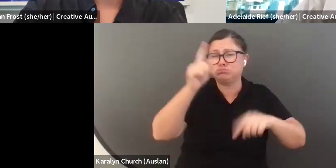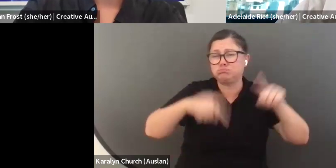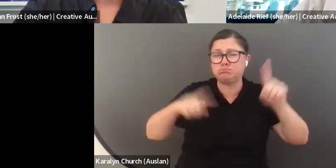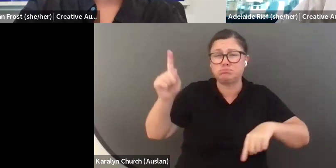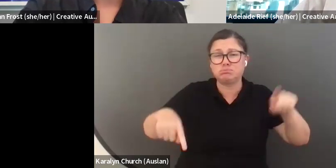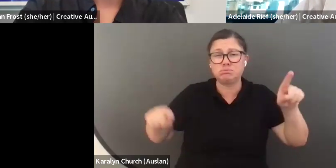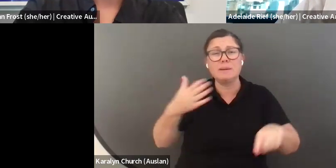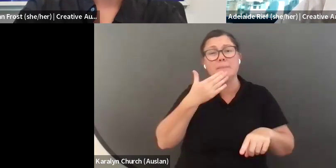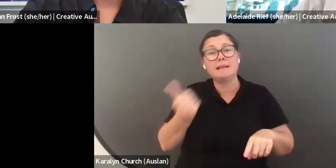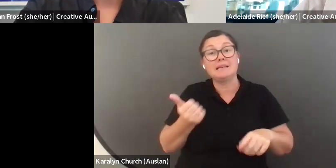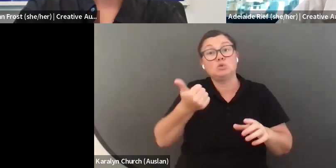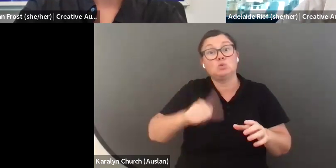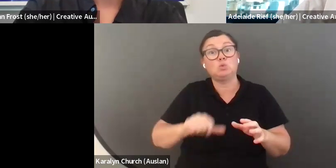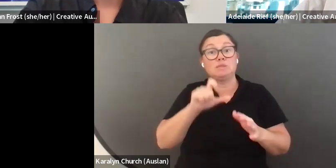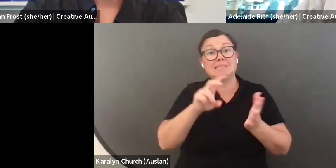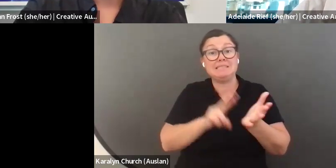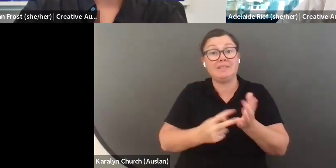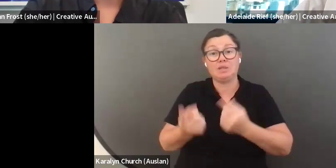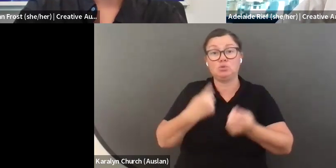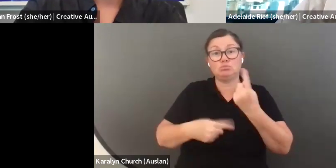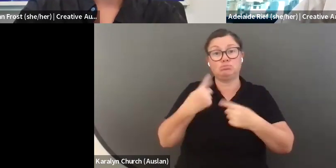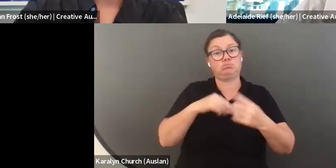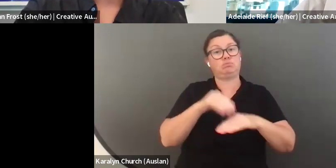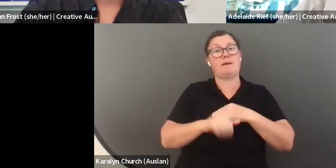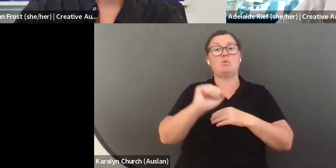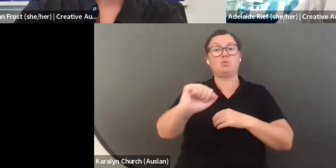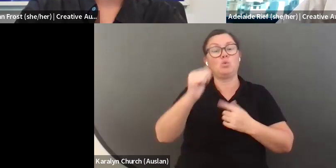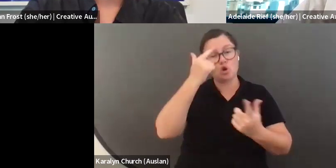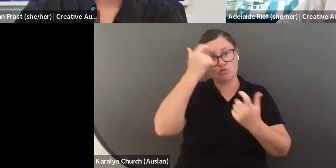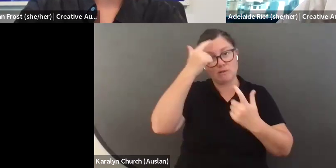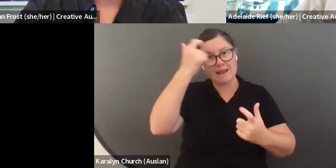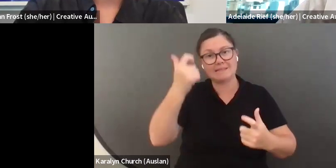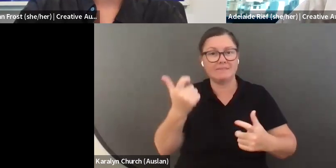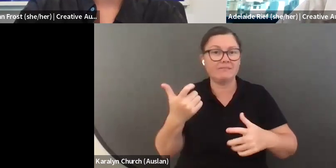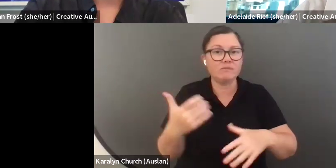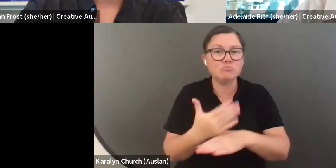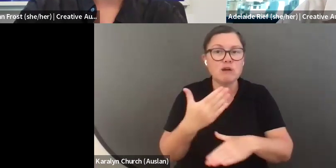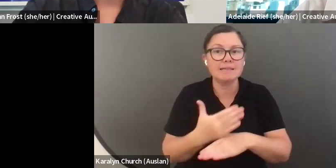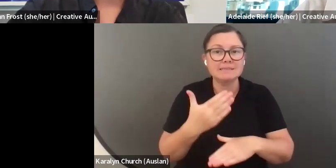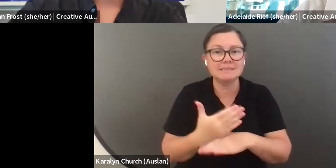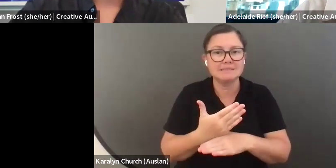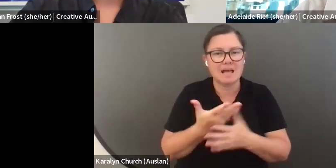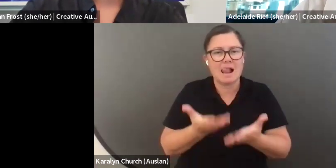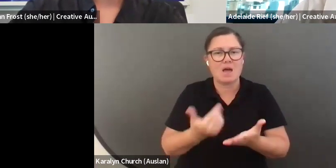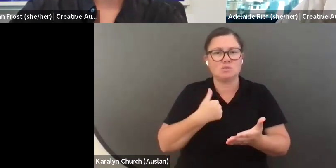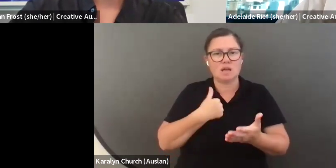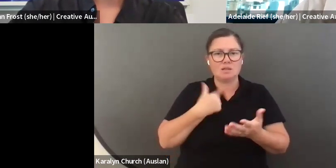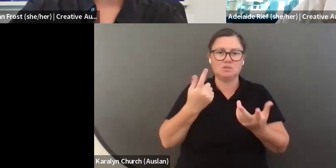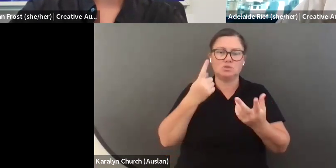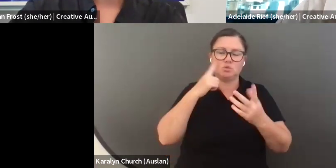been part of, albums you have recorded, books you have written. Articles that you have had published. Please use that CV to